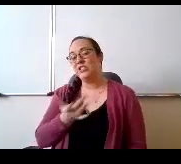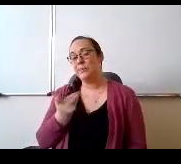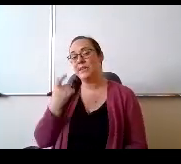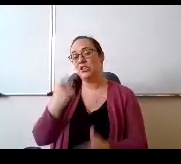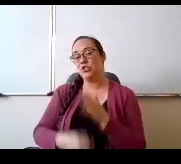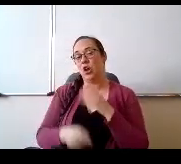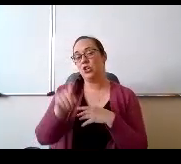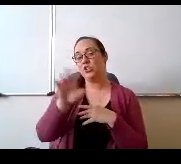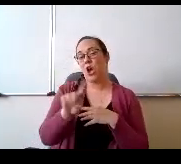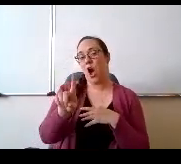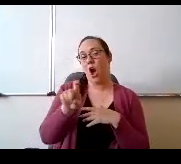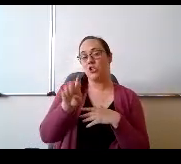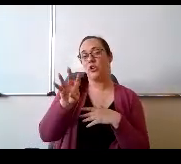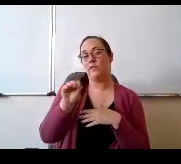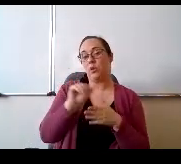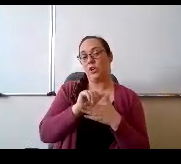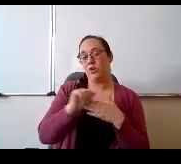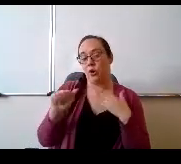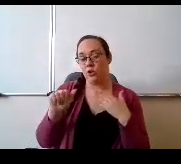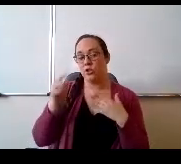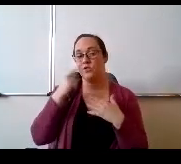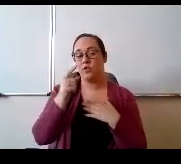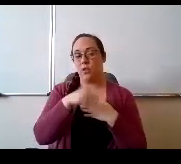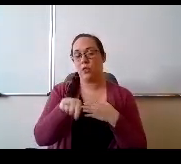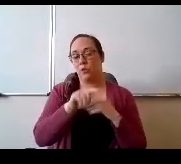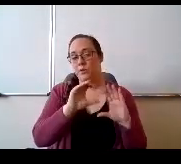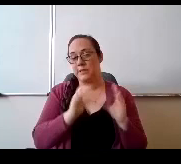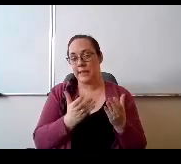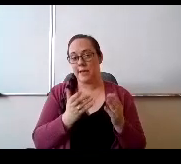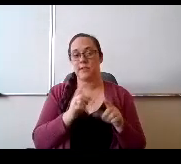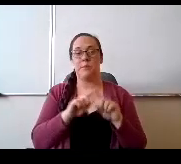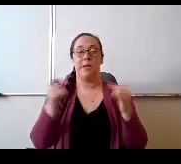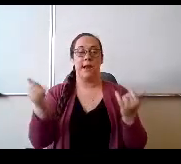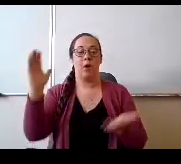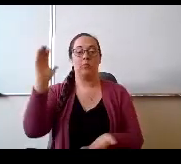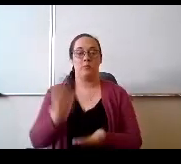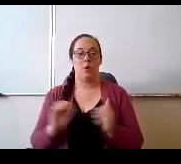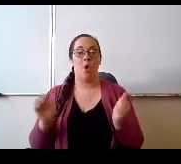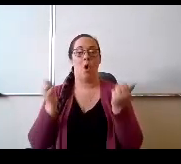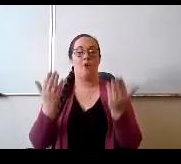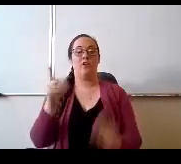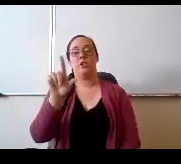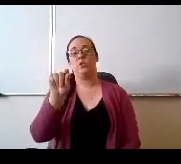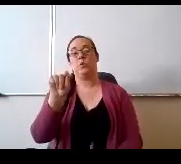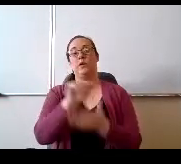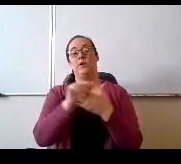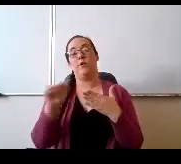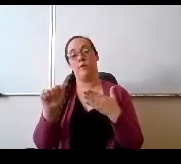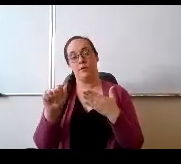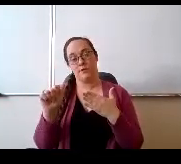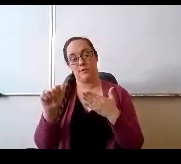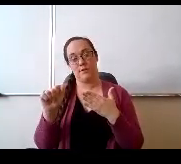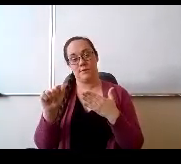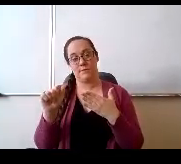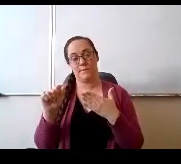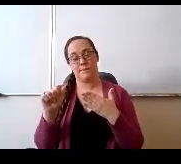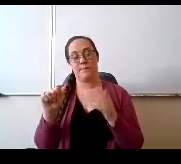For those classes we are offering them for $20. And that includes transportation costs,